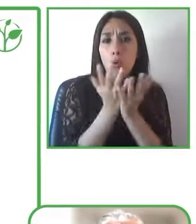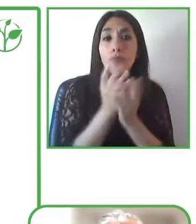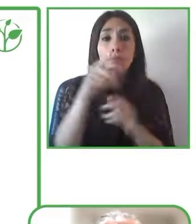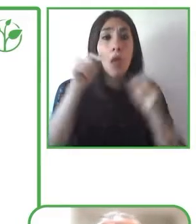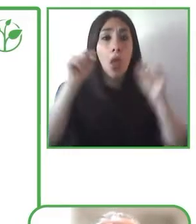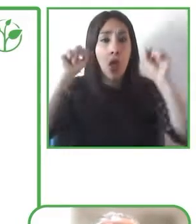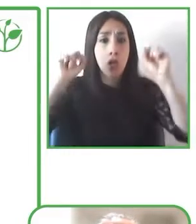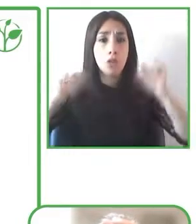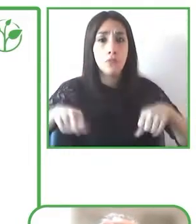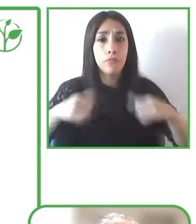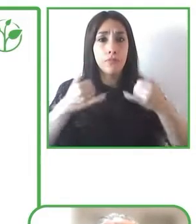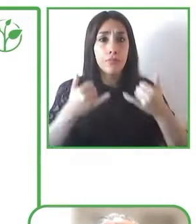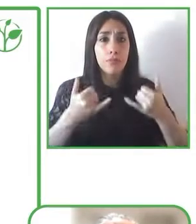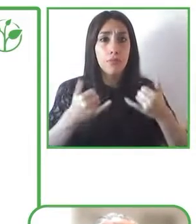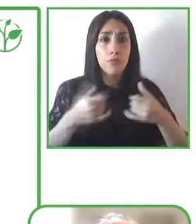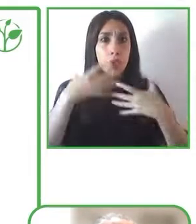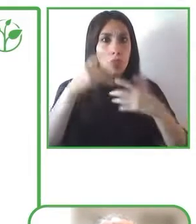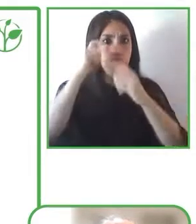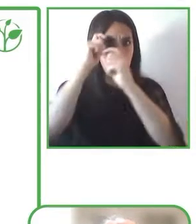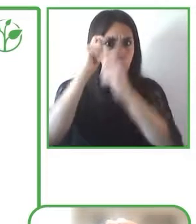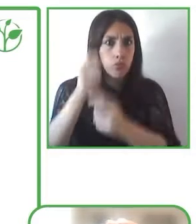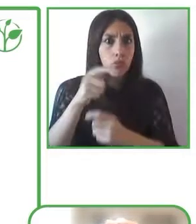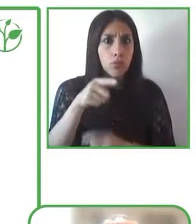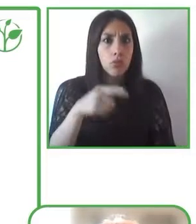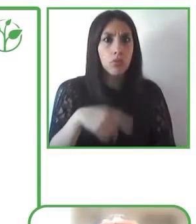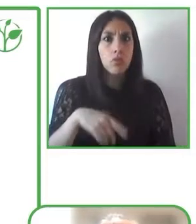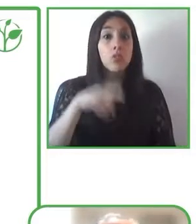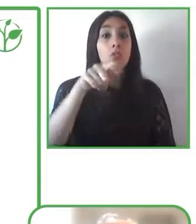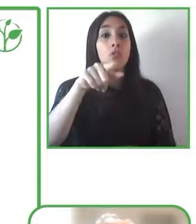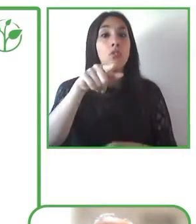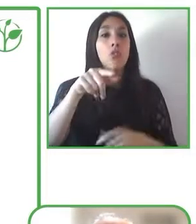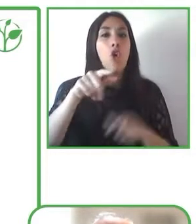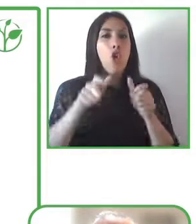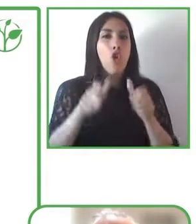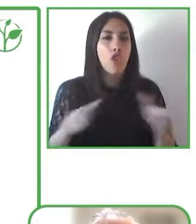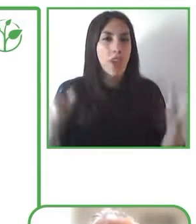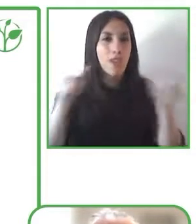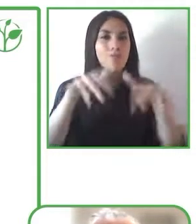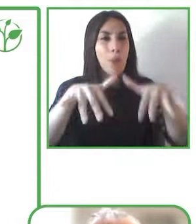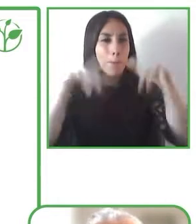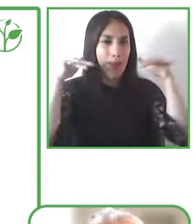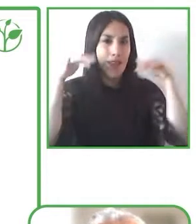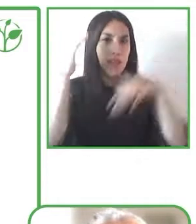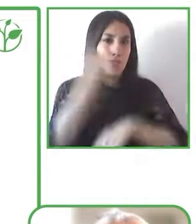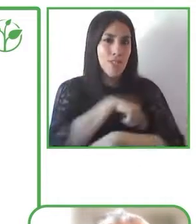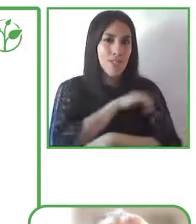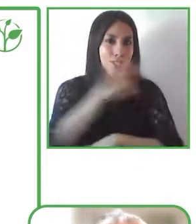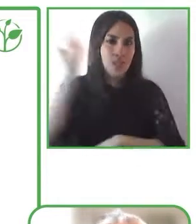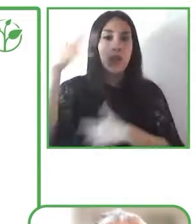recognized by the Parliament in 2022 the cognitive disability has been recognized